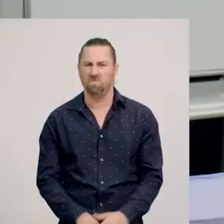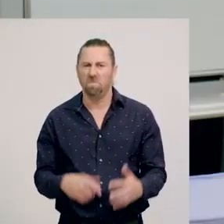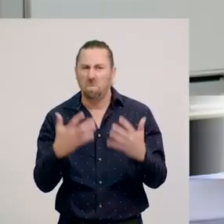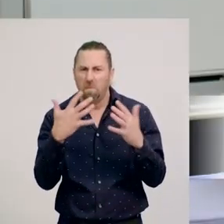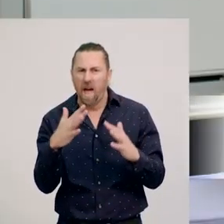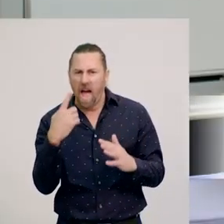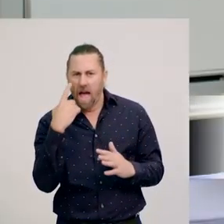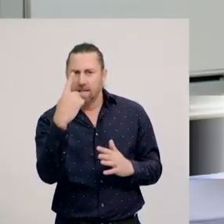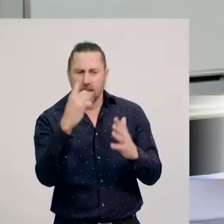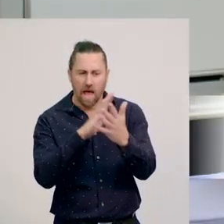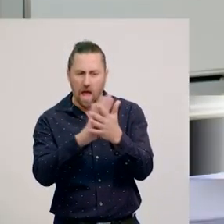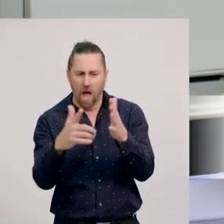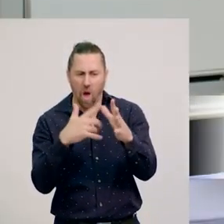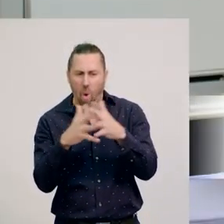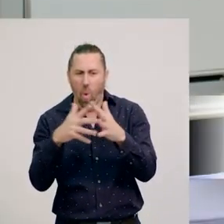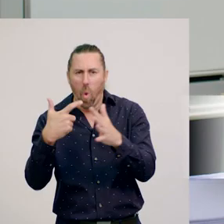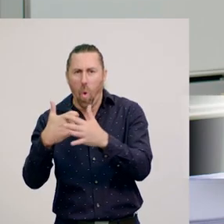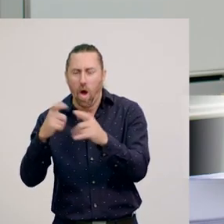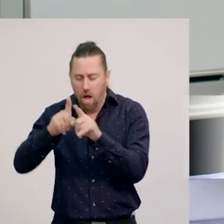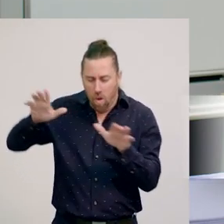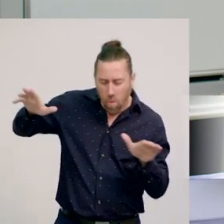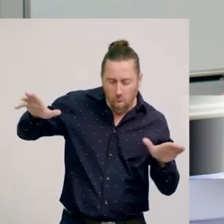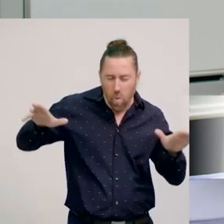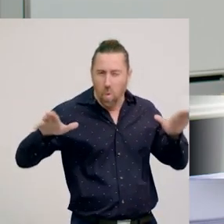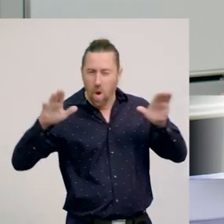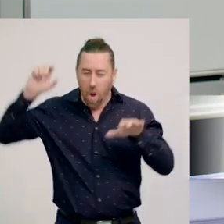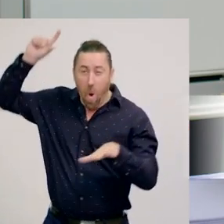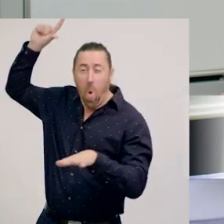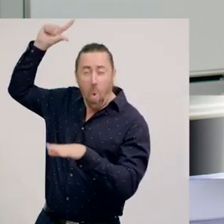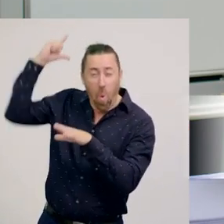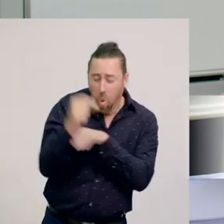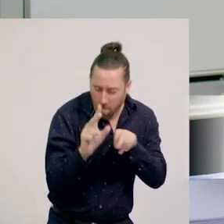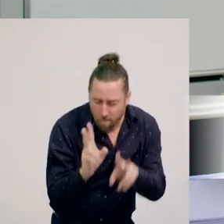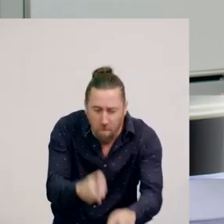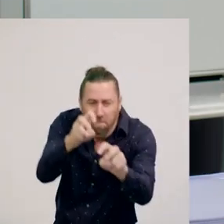Have you ever seen a hawk swoop down out of the sky and catch a small animal like a mouse?